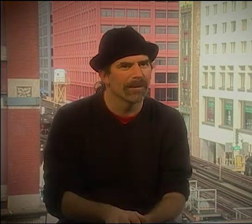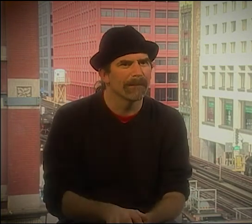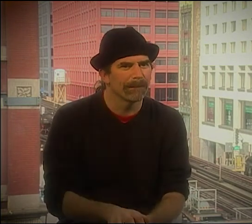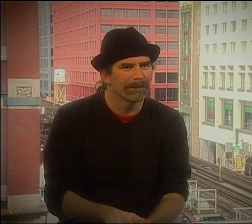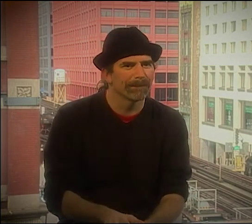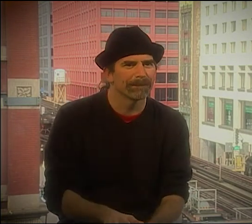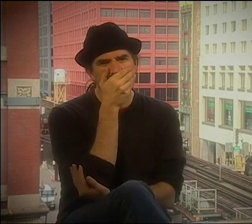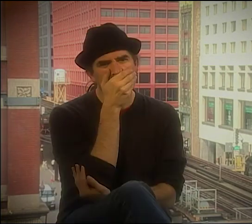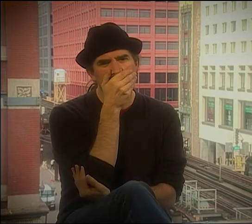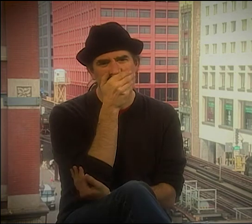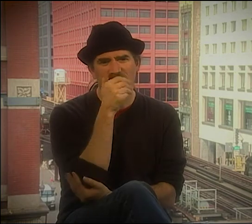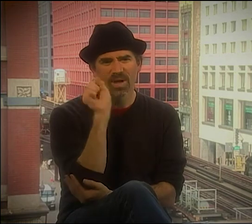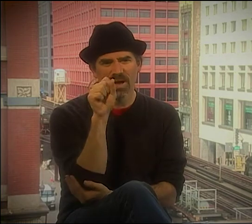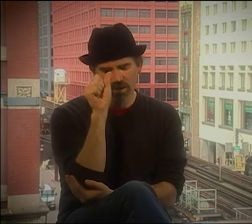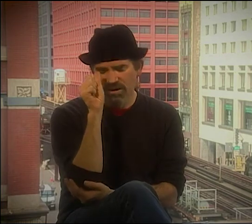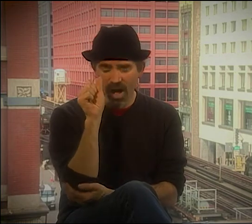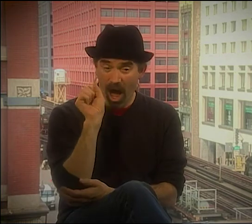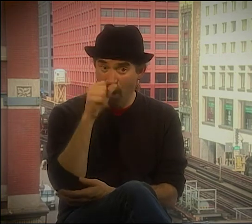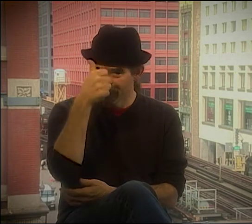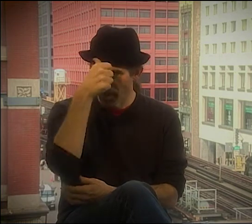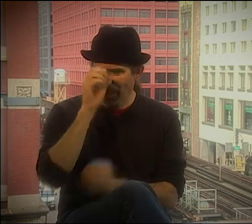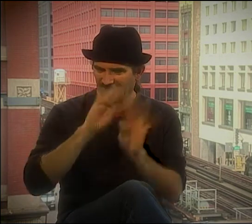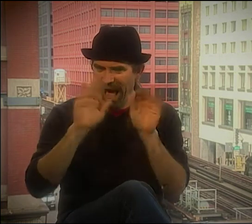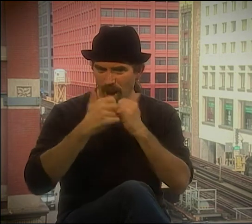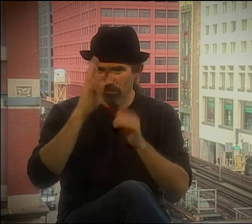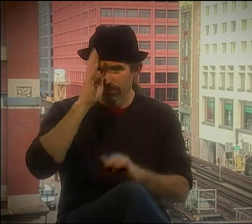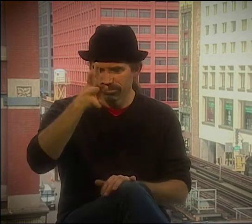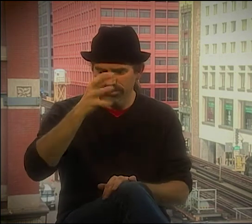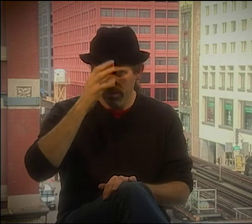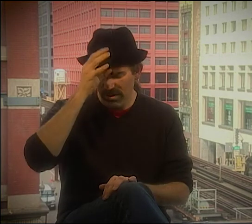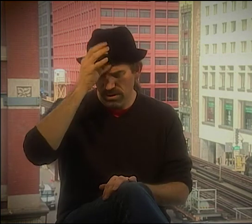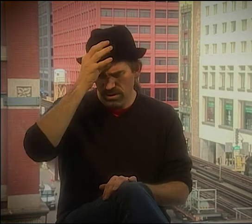IT HASN'T BEEN THERE. IT'S GOTTA BE SOMEWHERE. DO YOU HAVE IT?